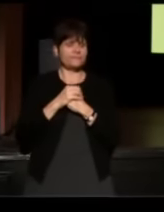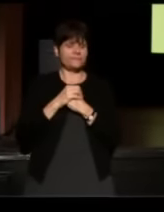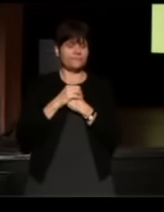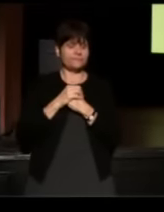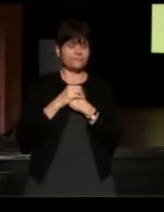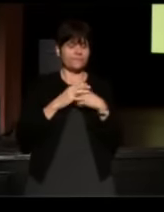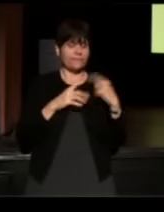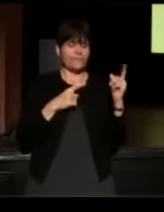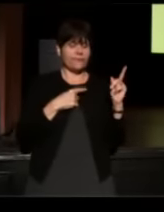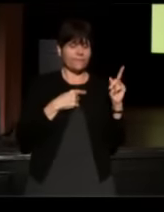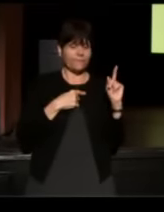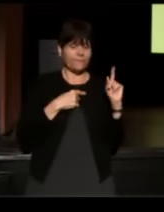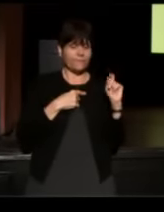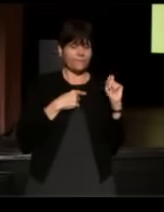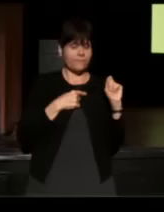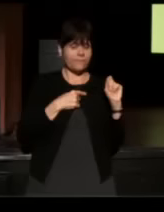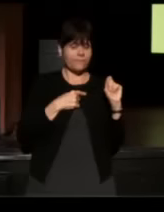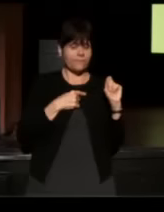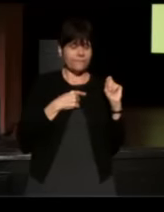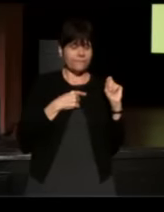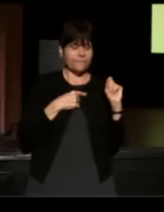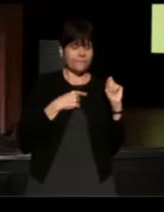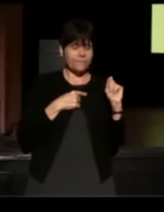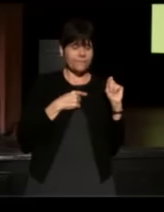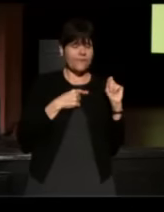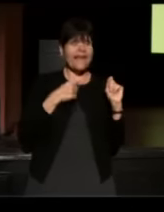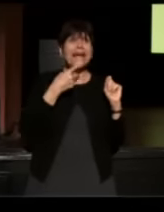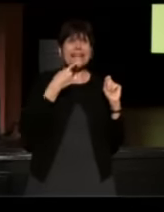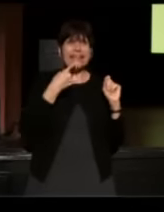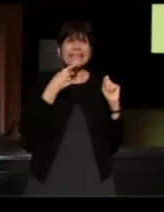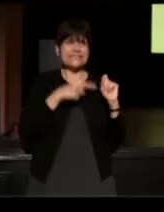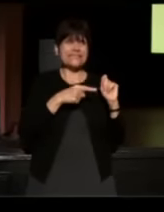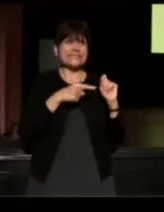for many years. - (Laura) Mark. She said, "this is my son in law Mark."